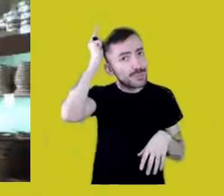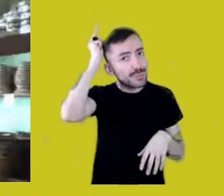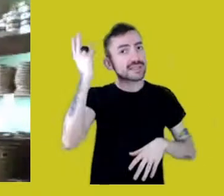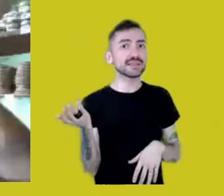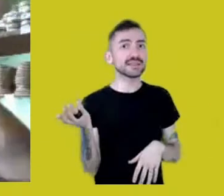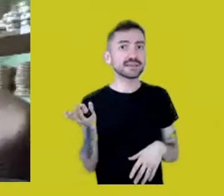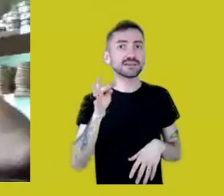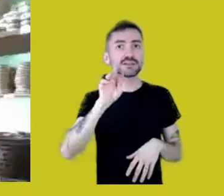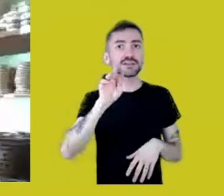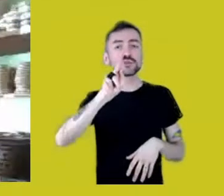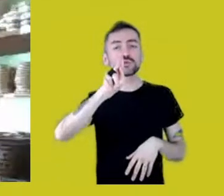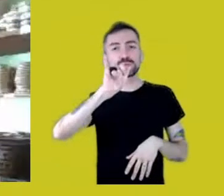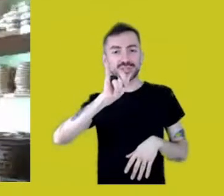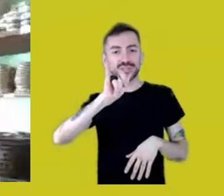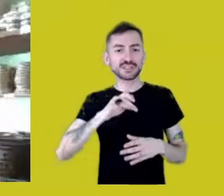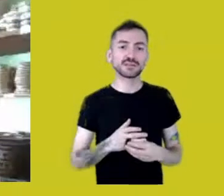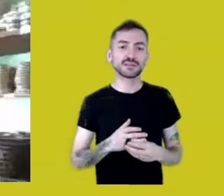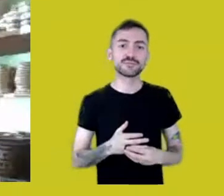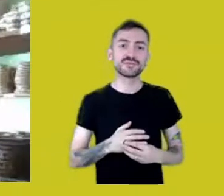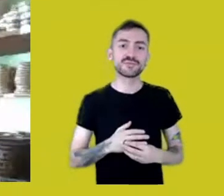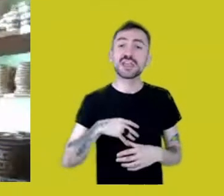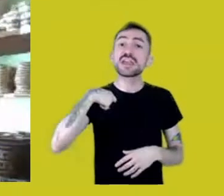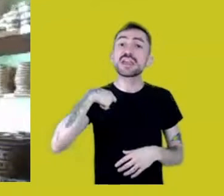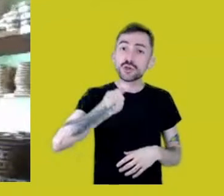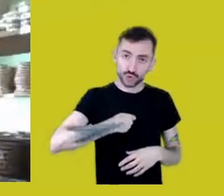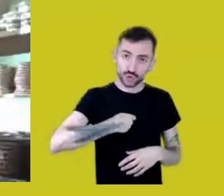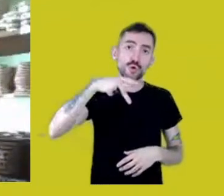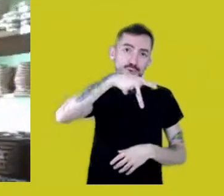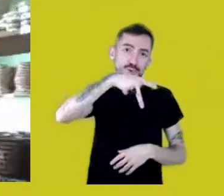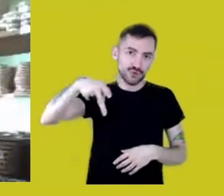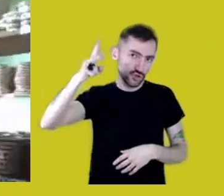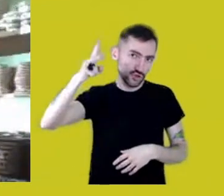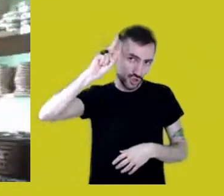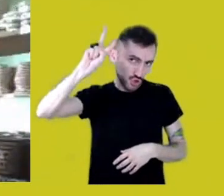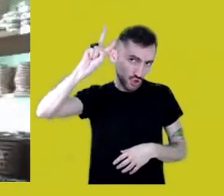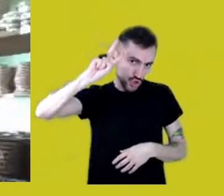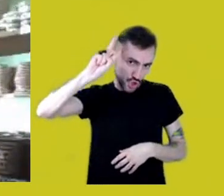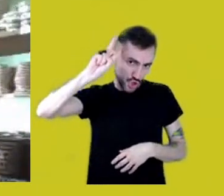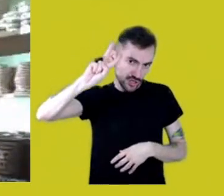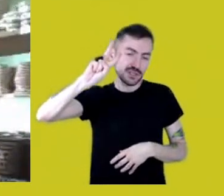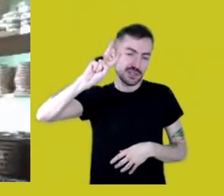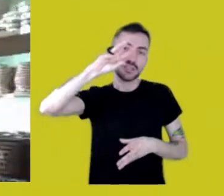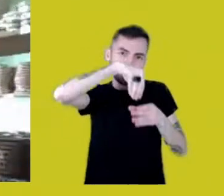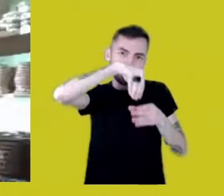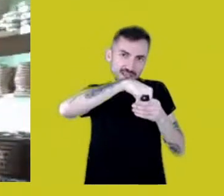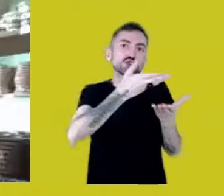I teach History in the town where I live,